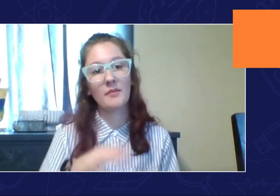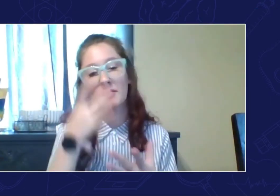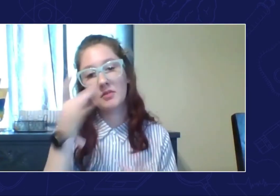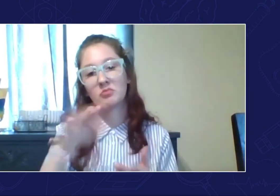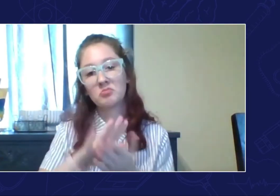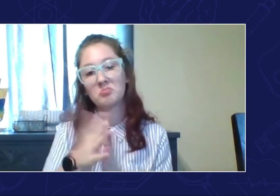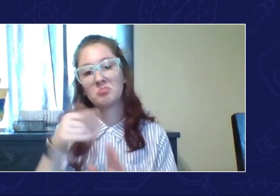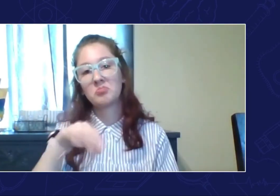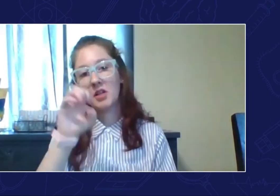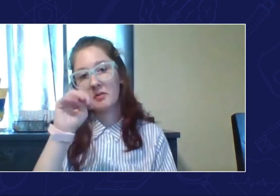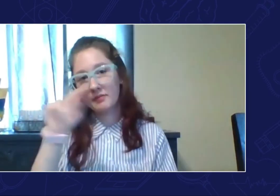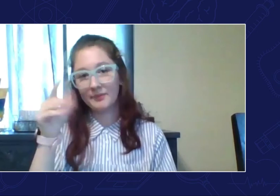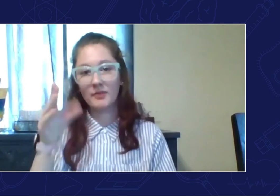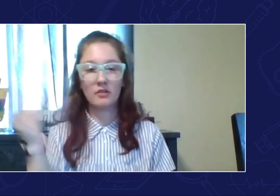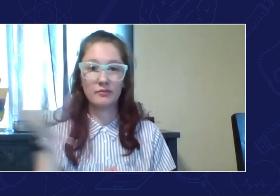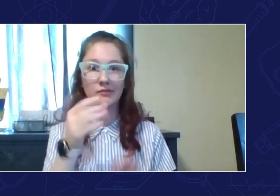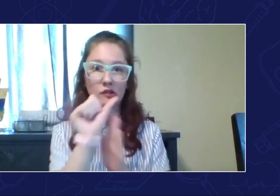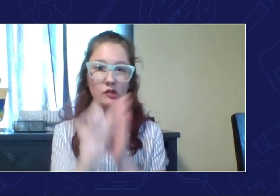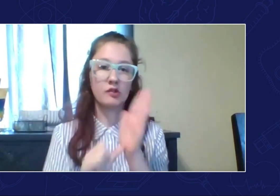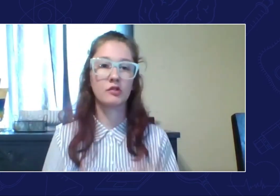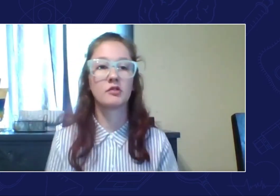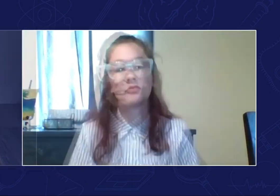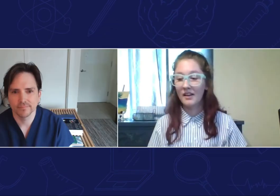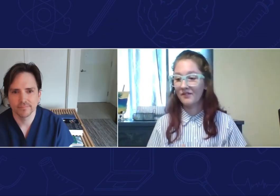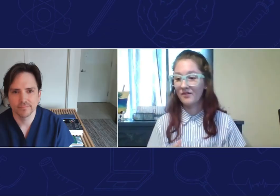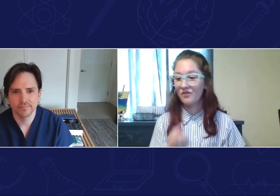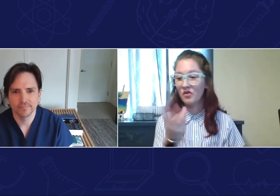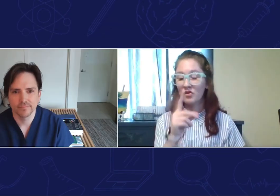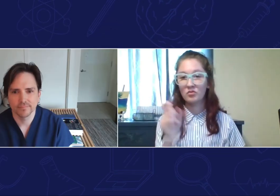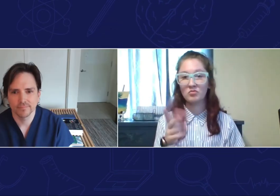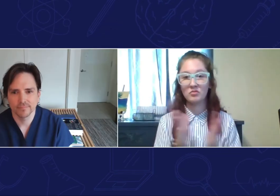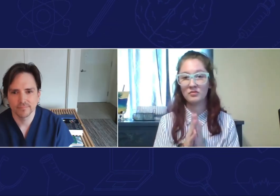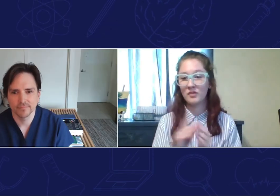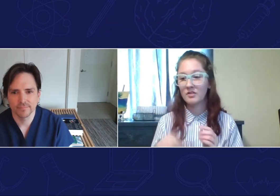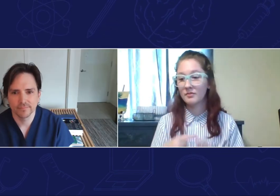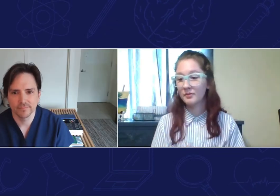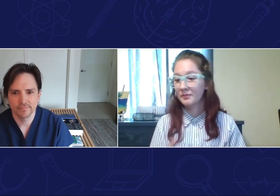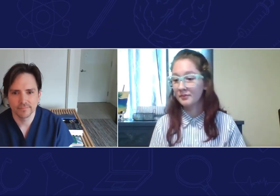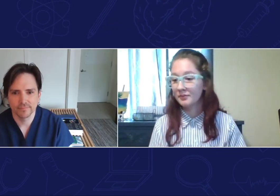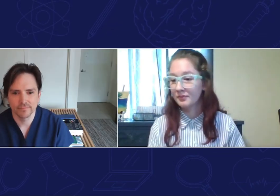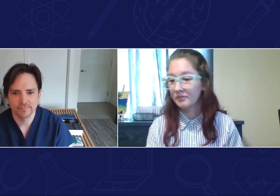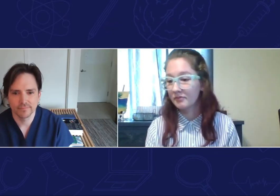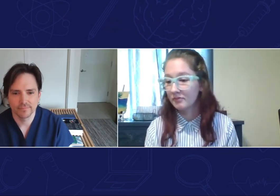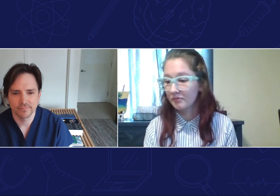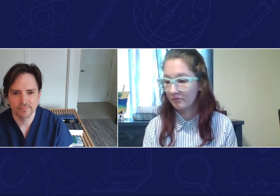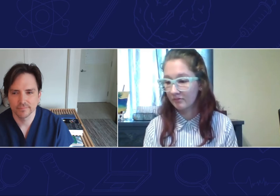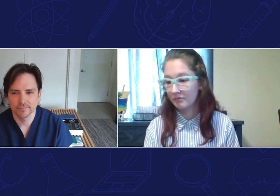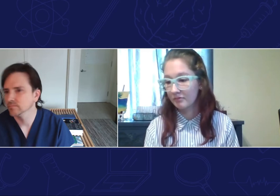I'm interested in becoming an ENT/surgeon. [HAYLIE]: I have a few questions to ask you.